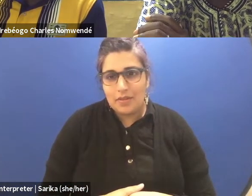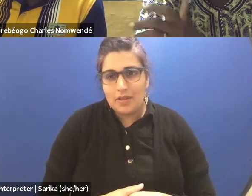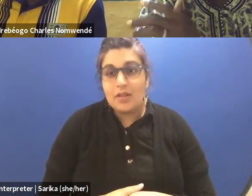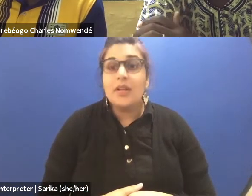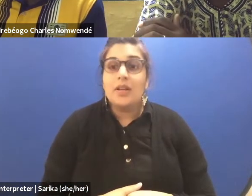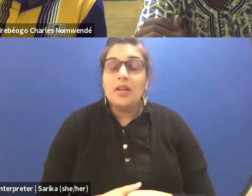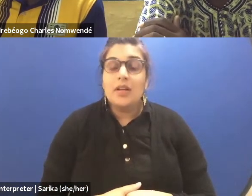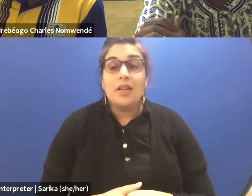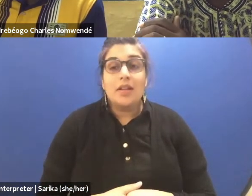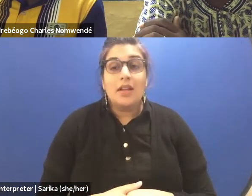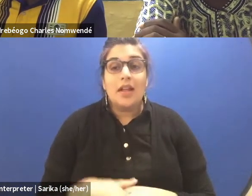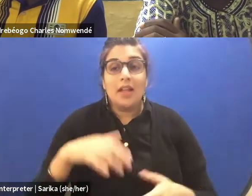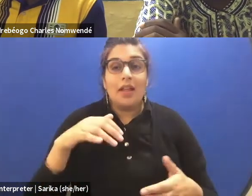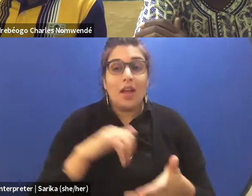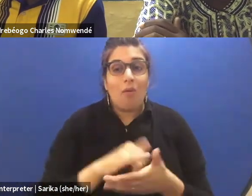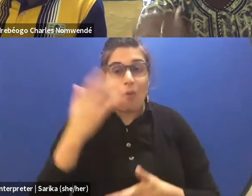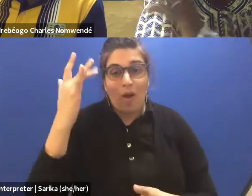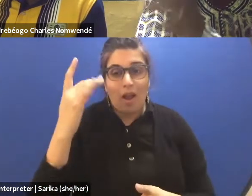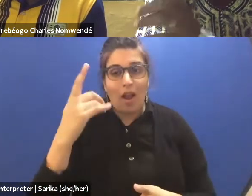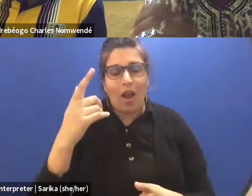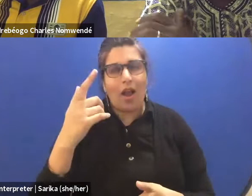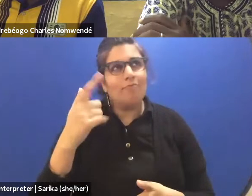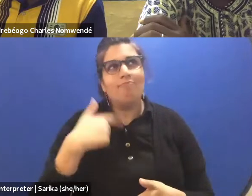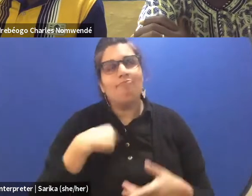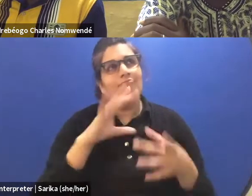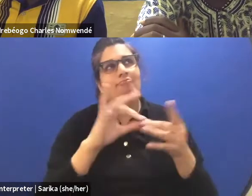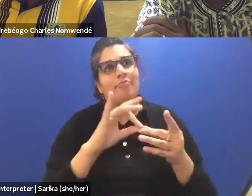Therefore, I say that there is not a universal dramaturgy.